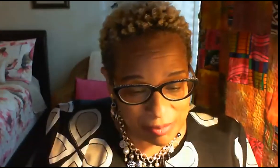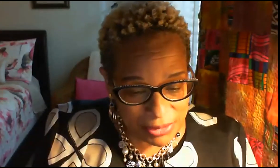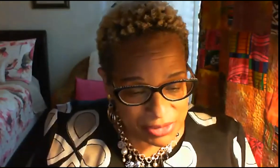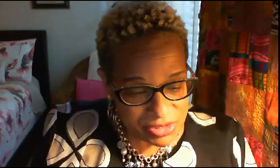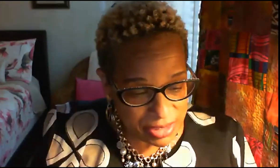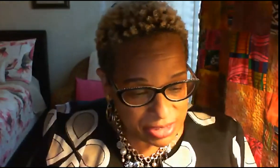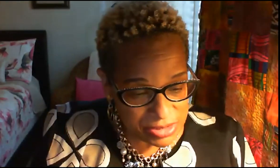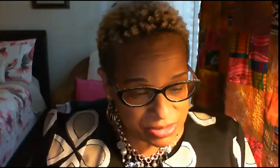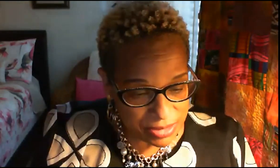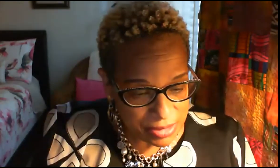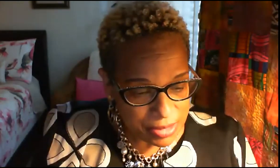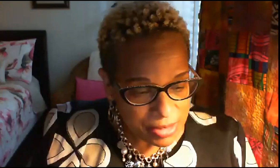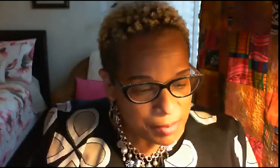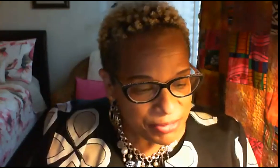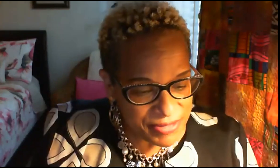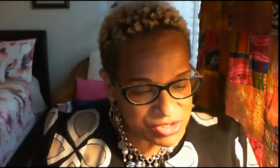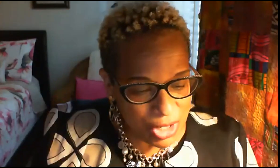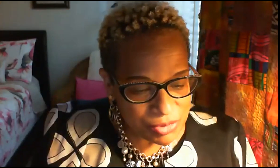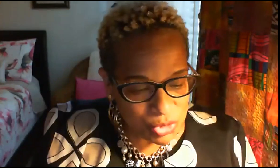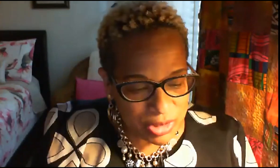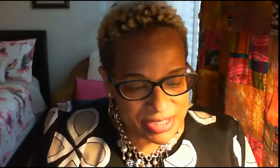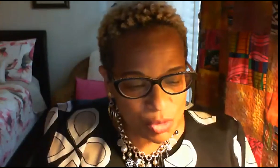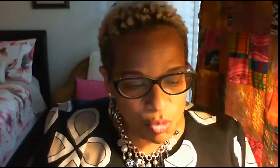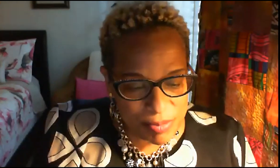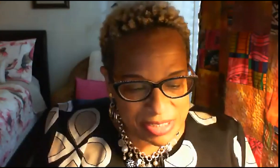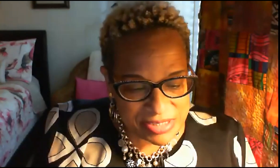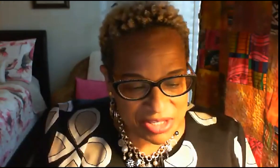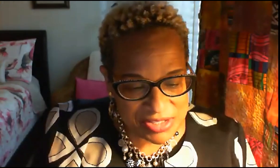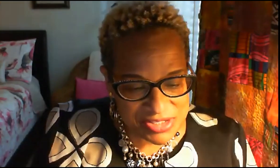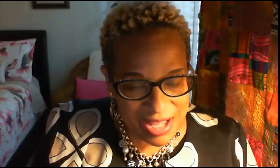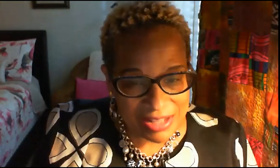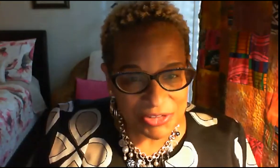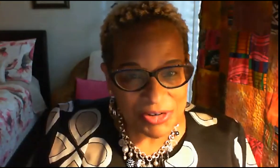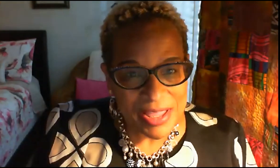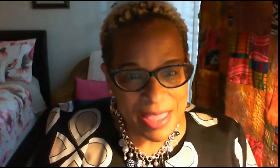american studies professor abdullah is a womanist scholar